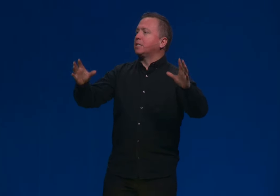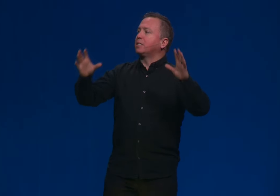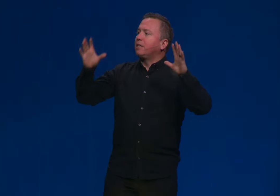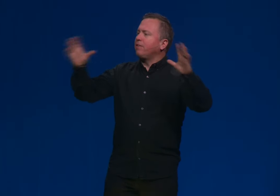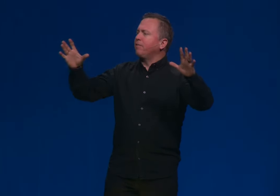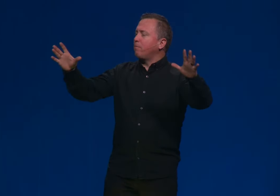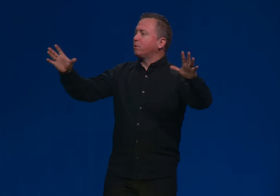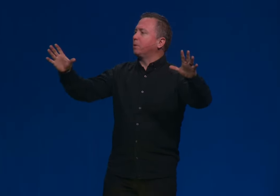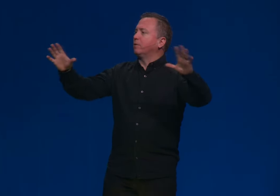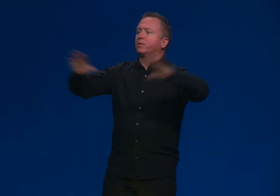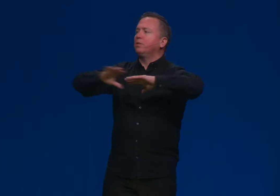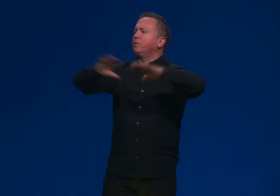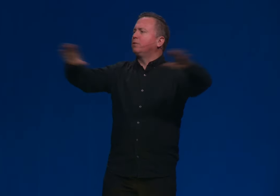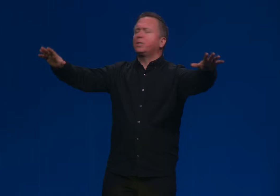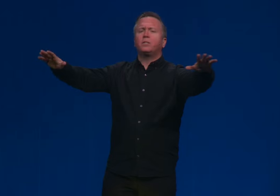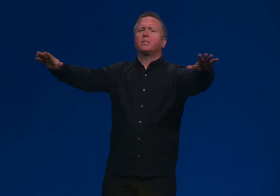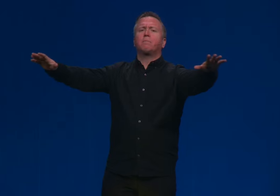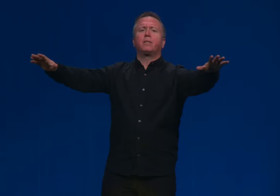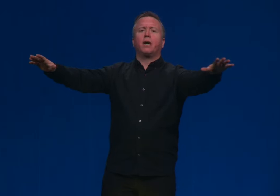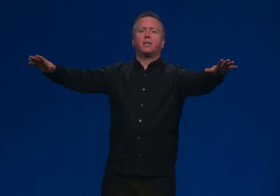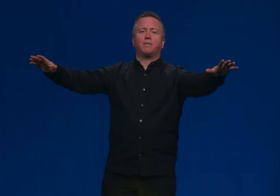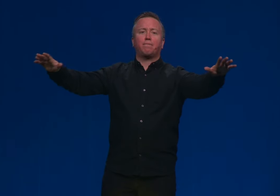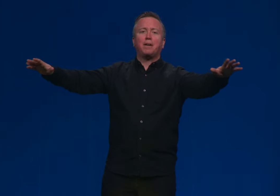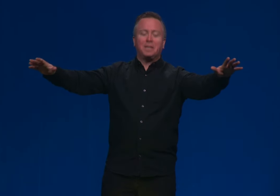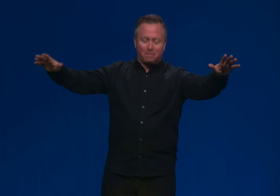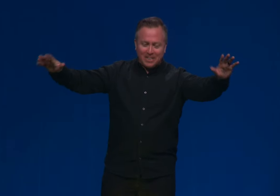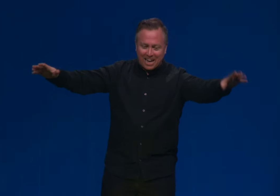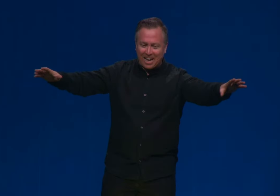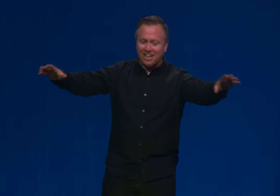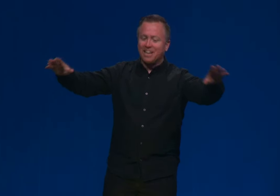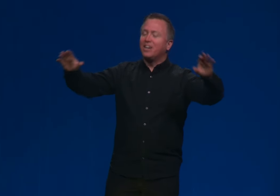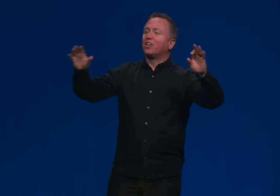It says Every different perspective says, No, no, no, This isn't something God has to fight every day.